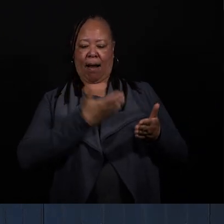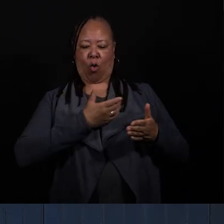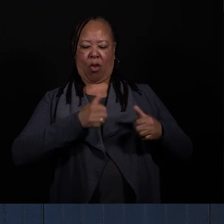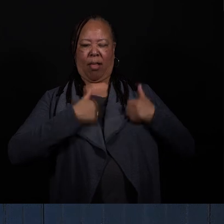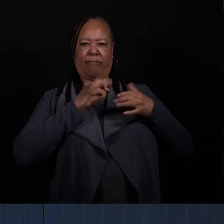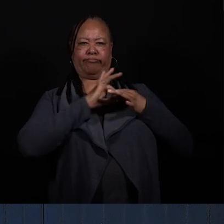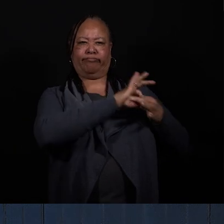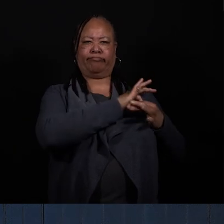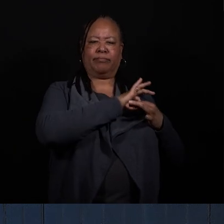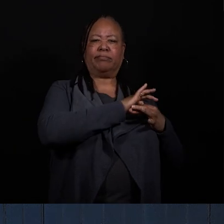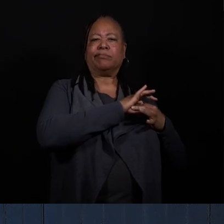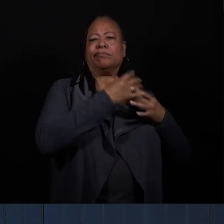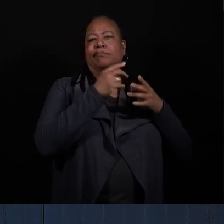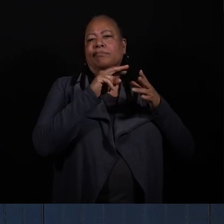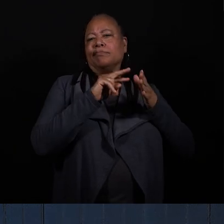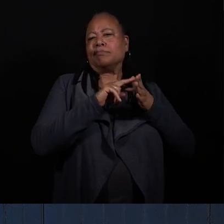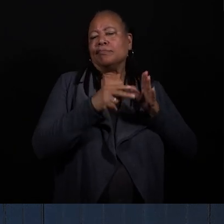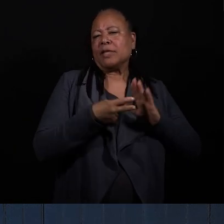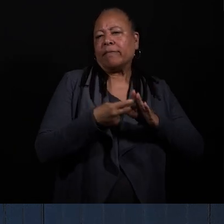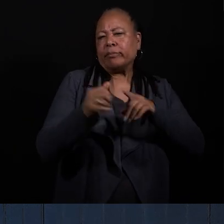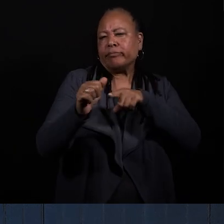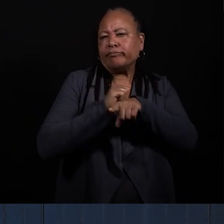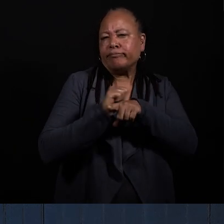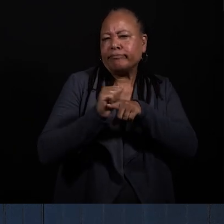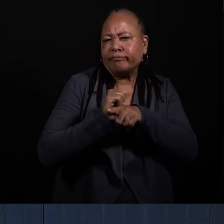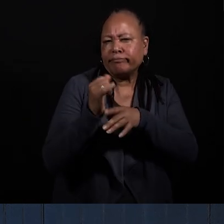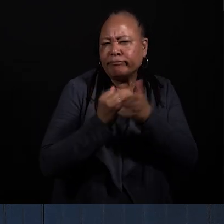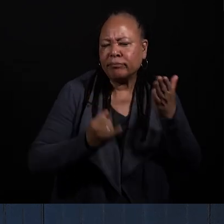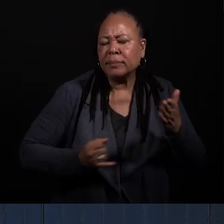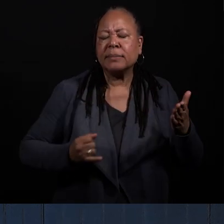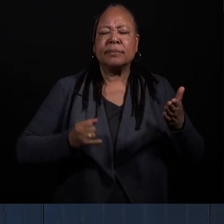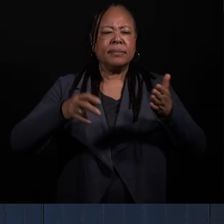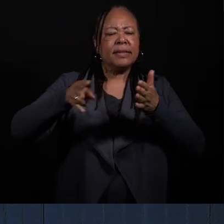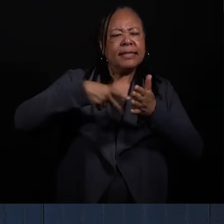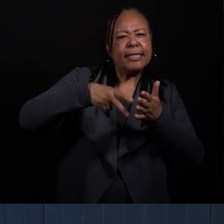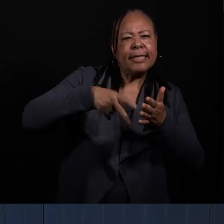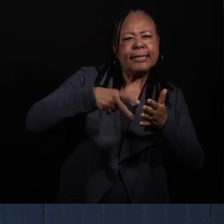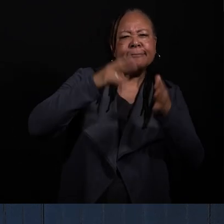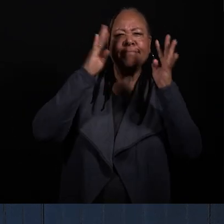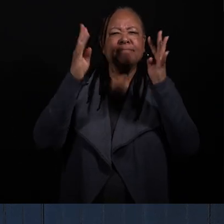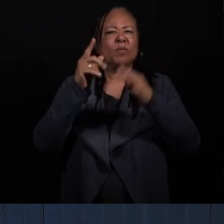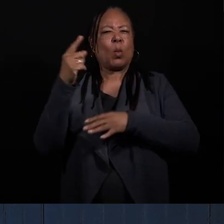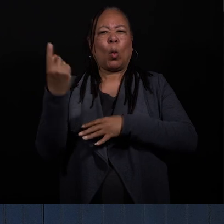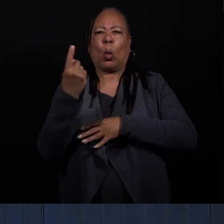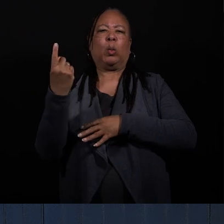In terms of art practice and dance-making, I've always been interested in bodies